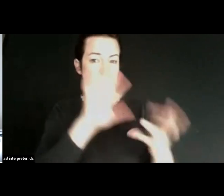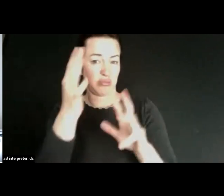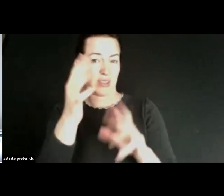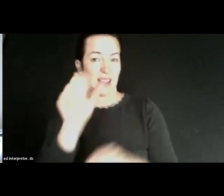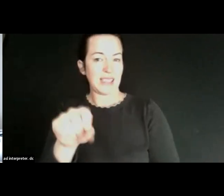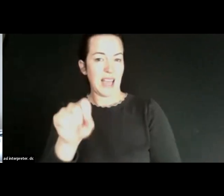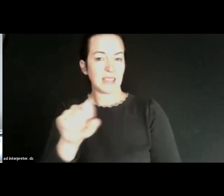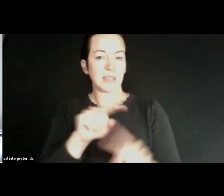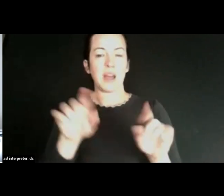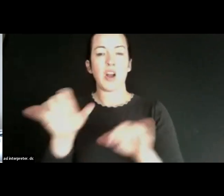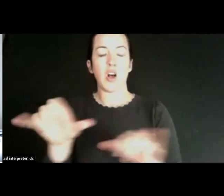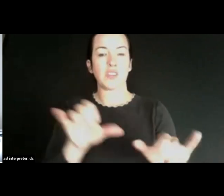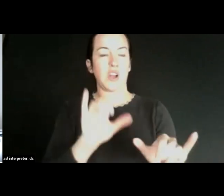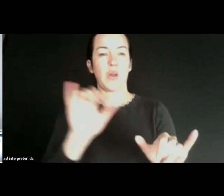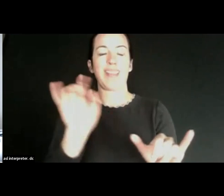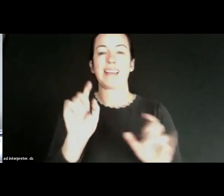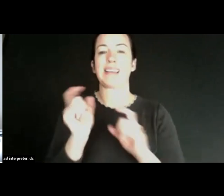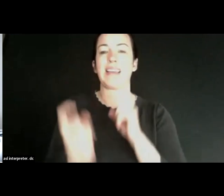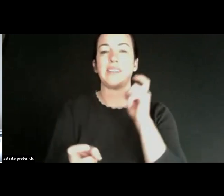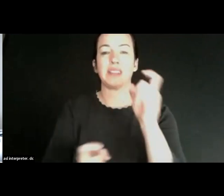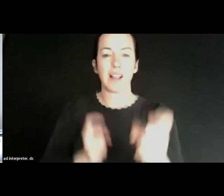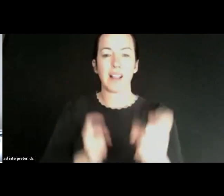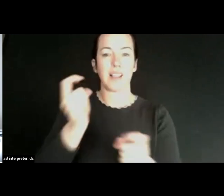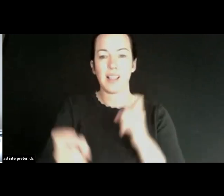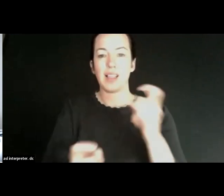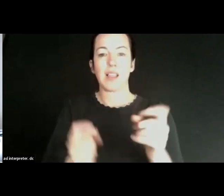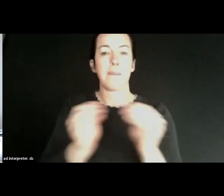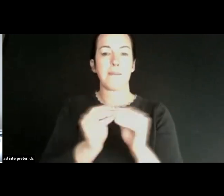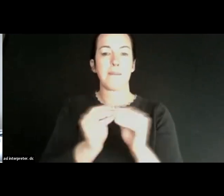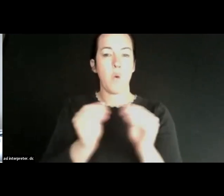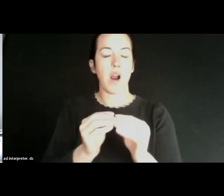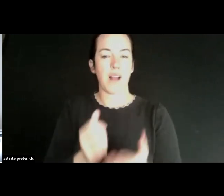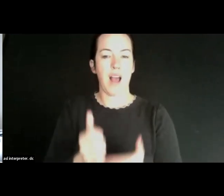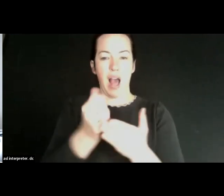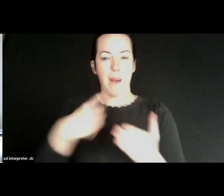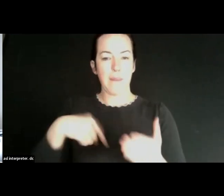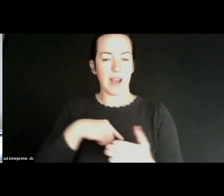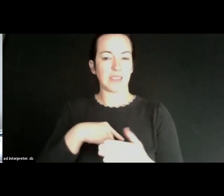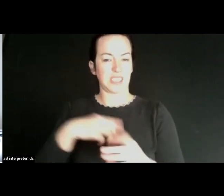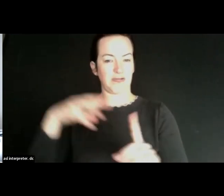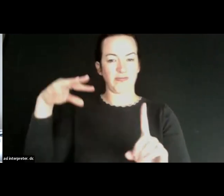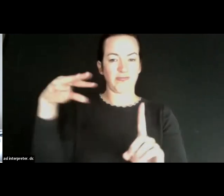has been the gift that keeps on giving and what it has done is, it has put a spotlight on where those